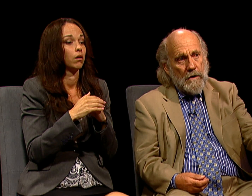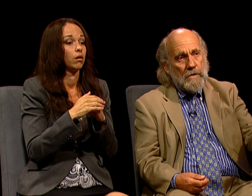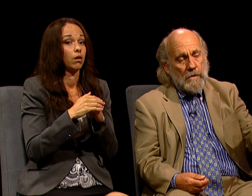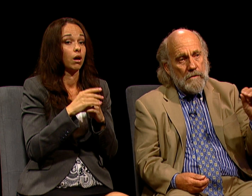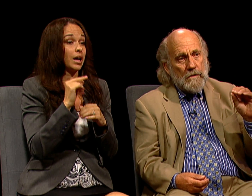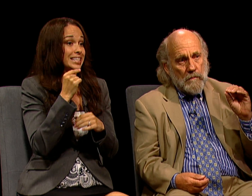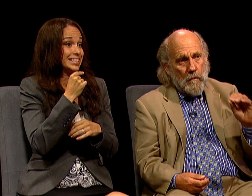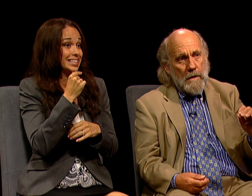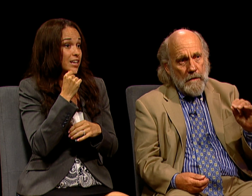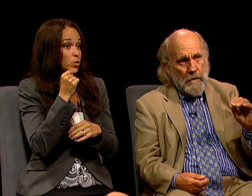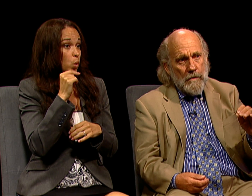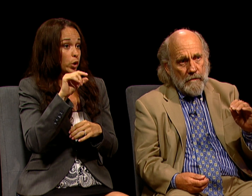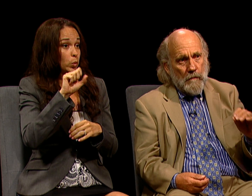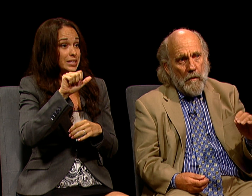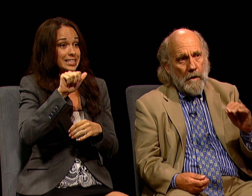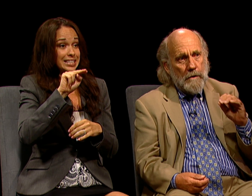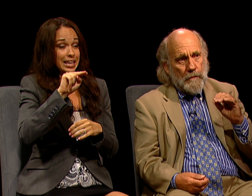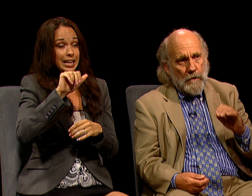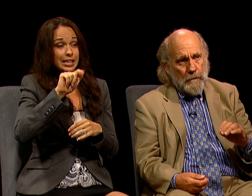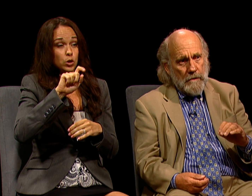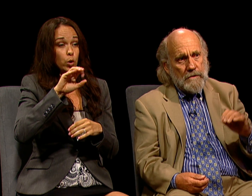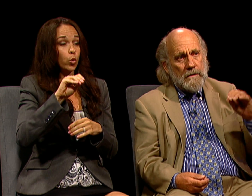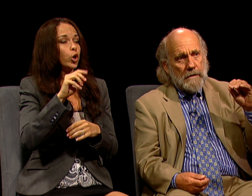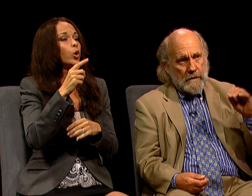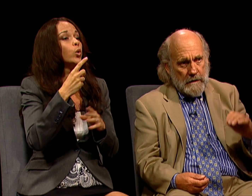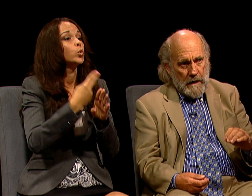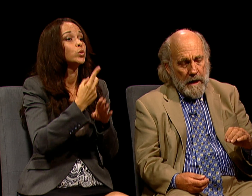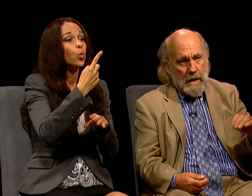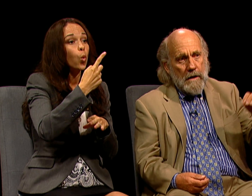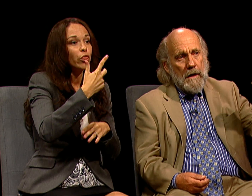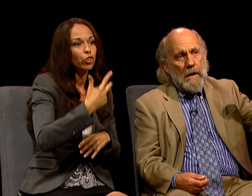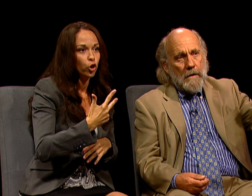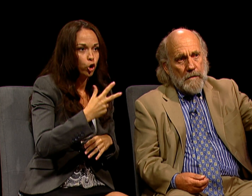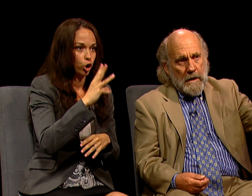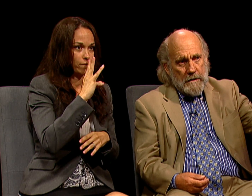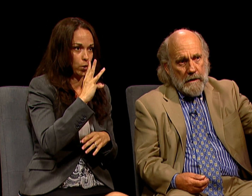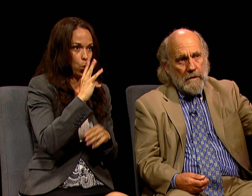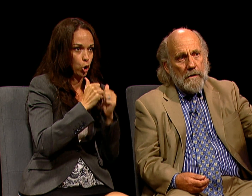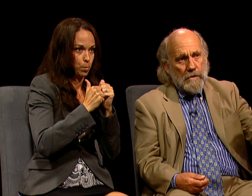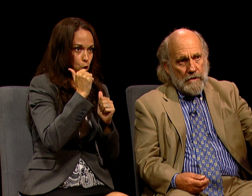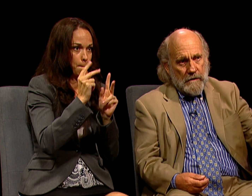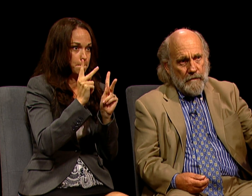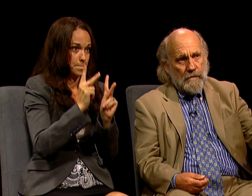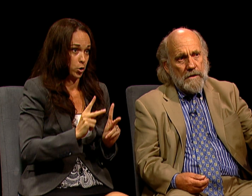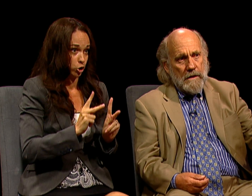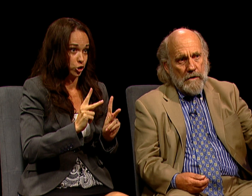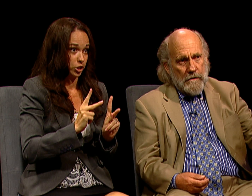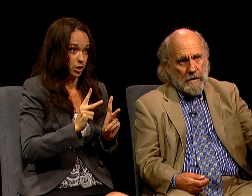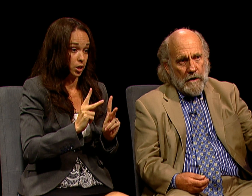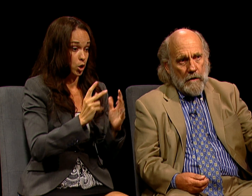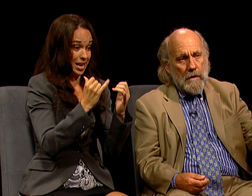USES 1/3 OF THE WATER PER PERSON TODAY THAT THEY DID JUST 15 YEARS AGO